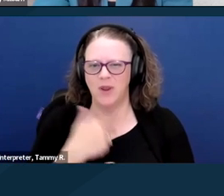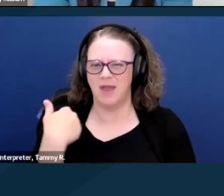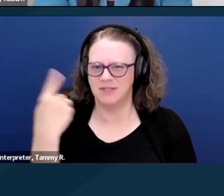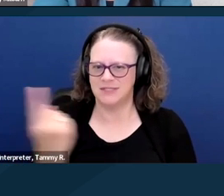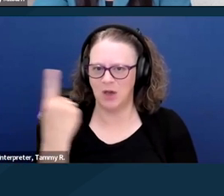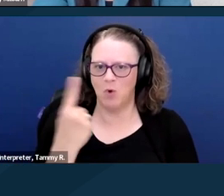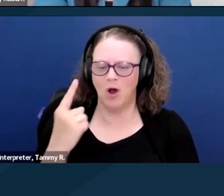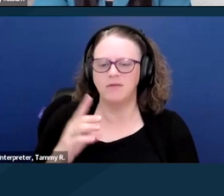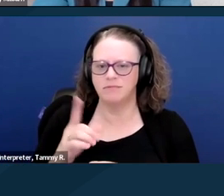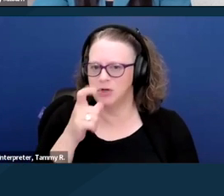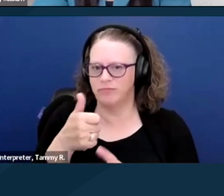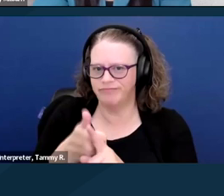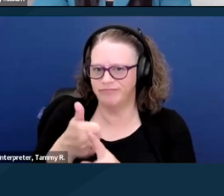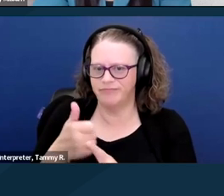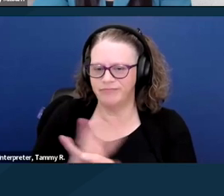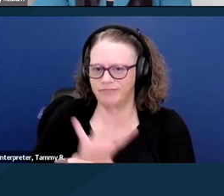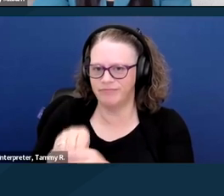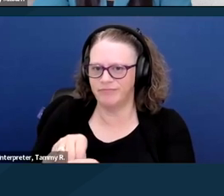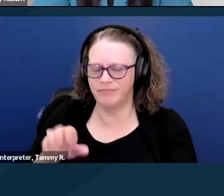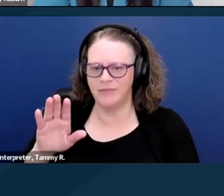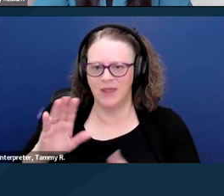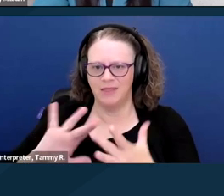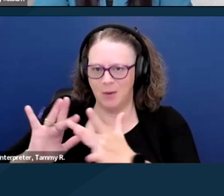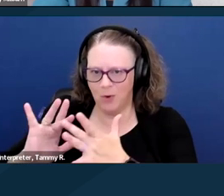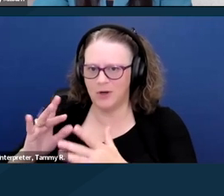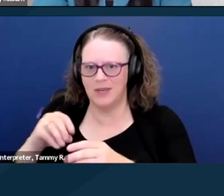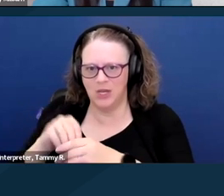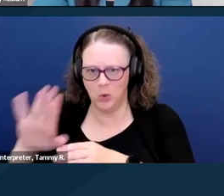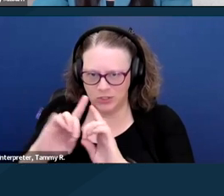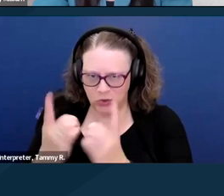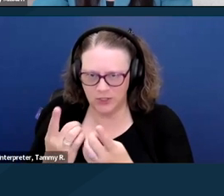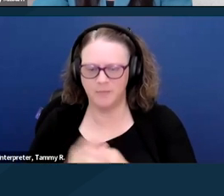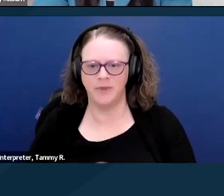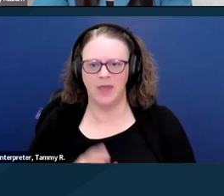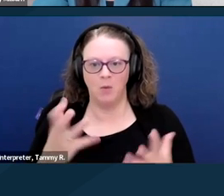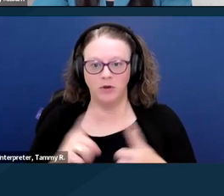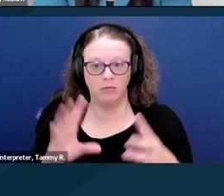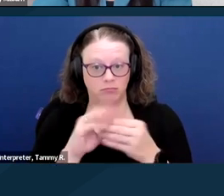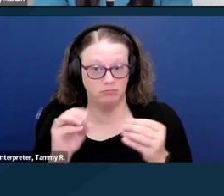I'm here today to talk about really exciting developments about a piece of legislation